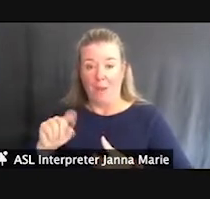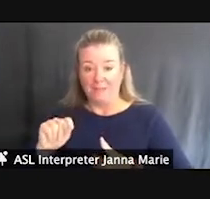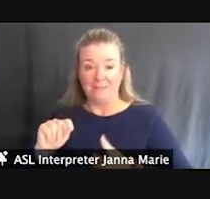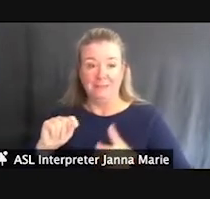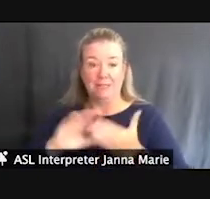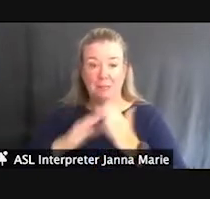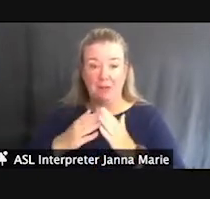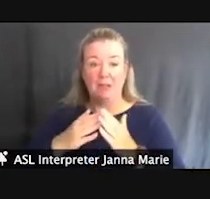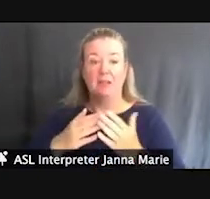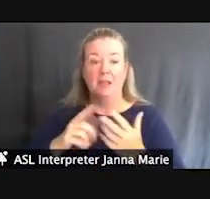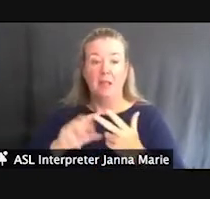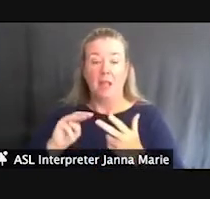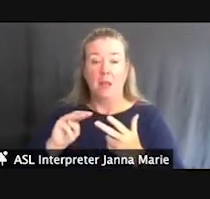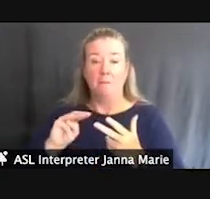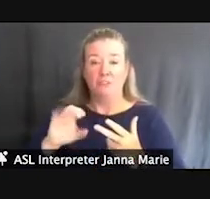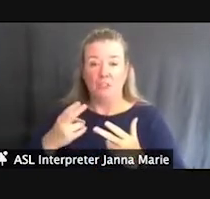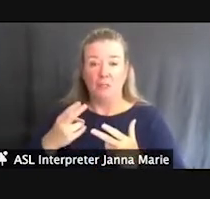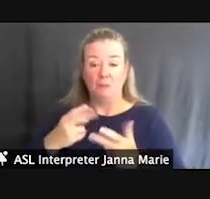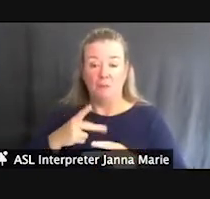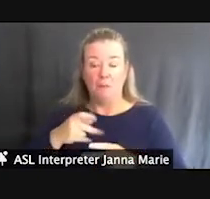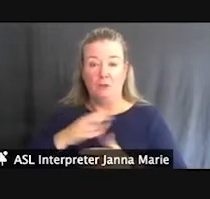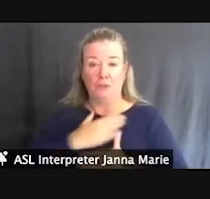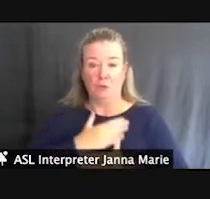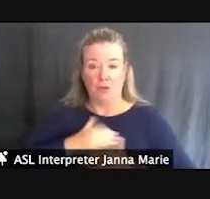Parks Association and the Michigan Department of Natural Resources.